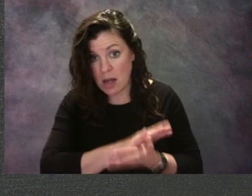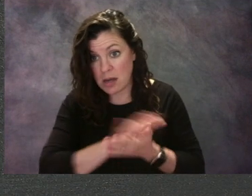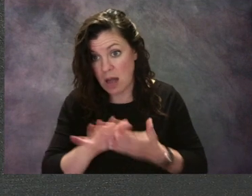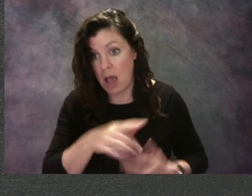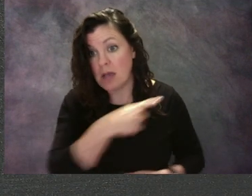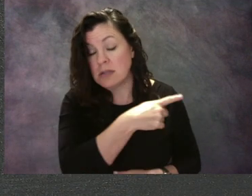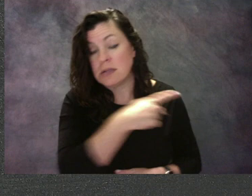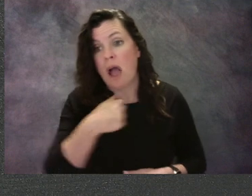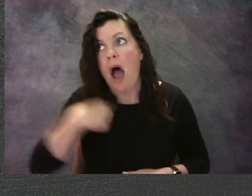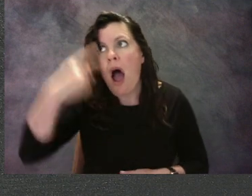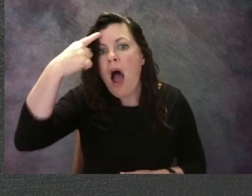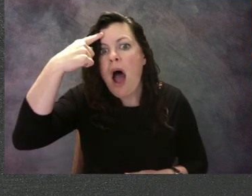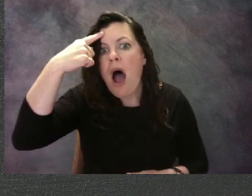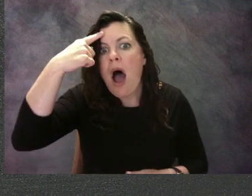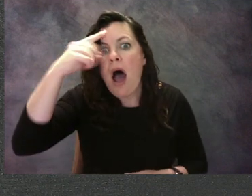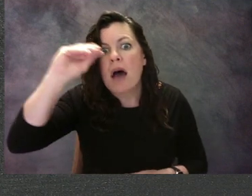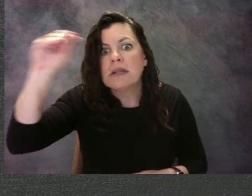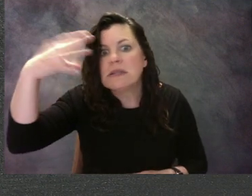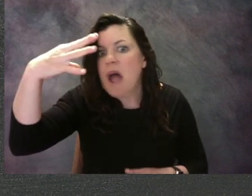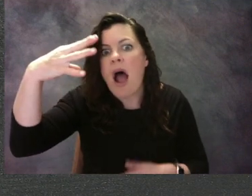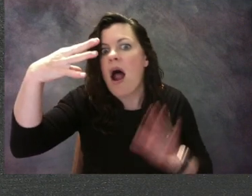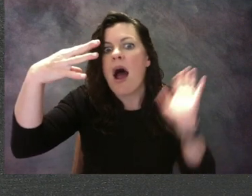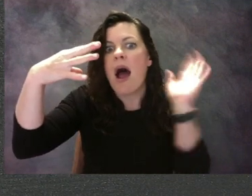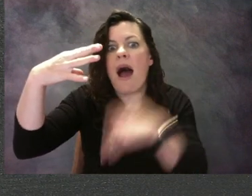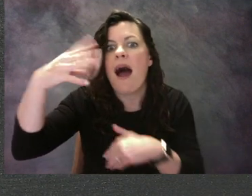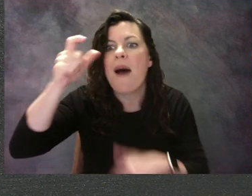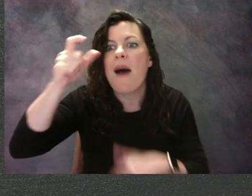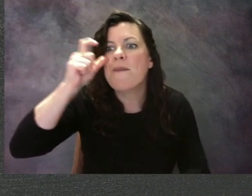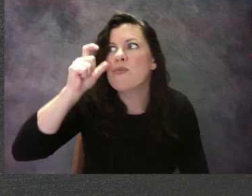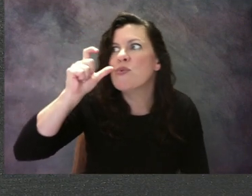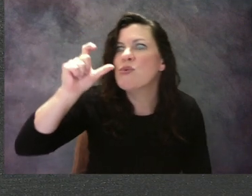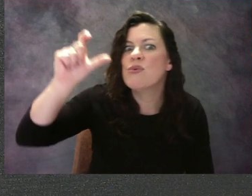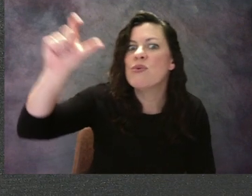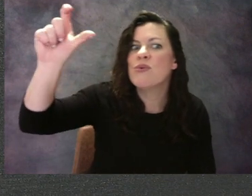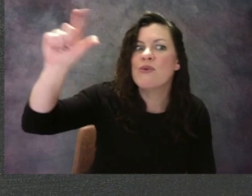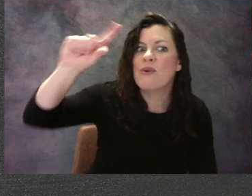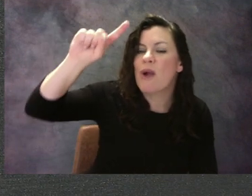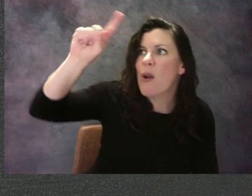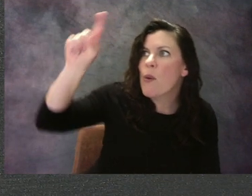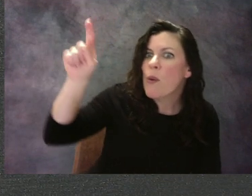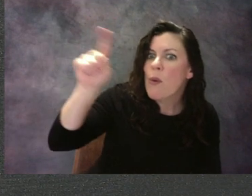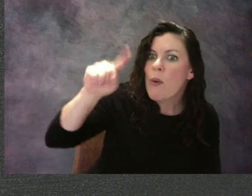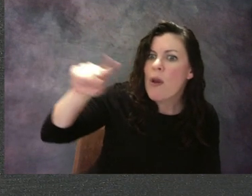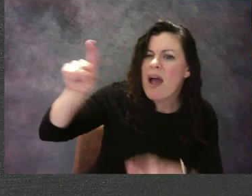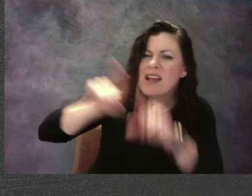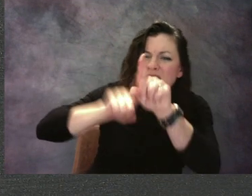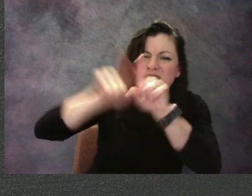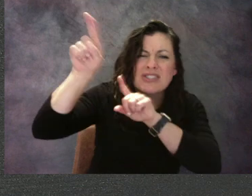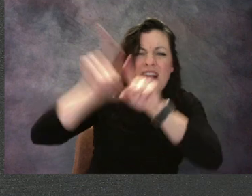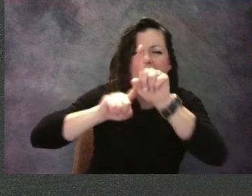Quickly, she drew a face in her moon and surrounded it with stars and comets and a purple-black sky. "Wow," said Stuart.